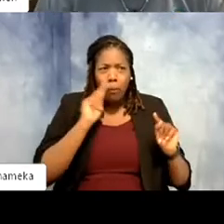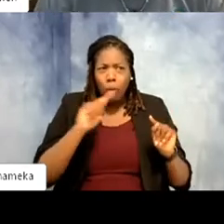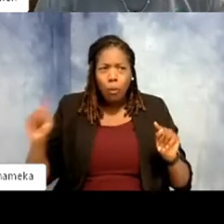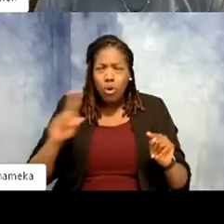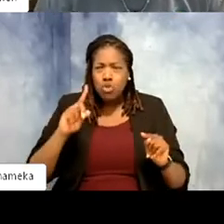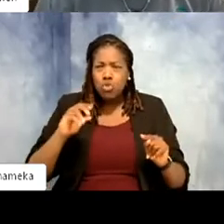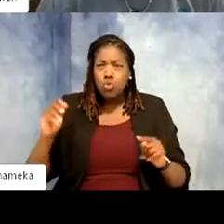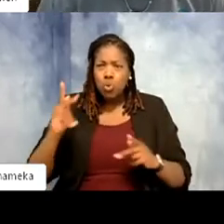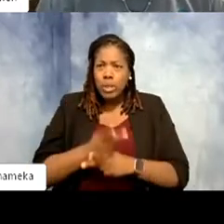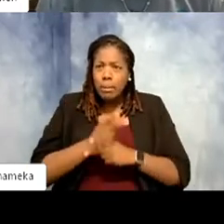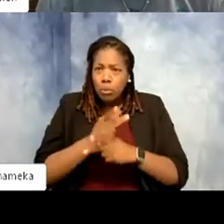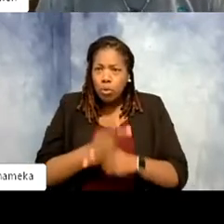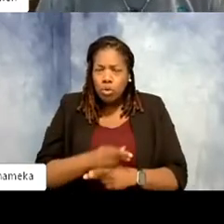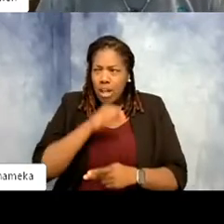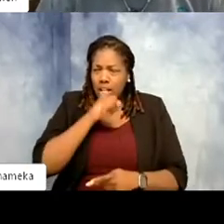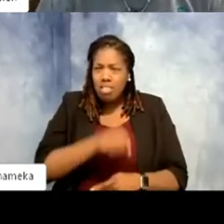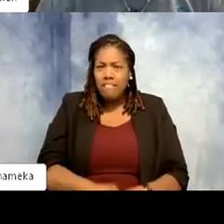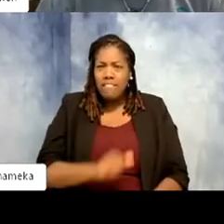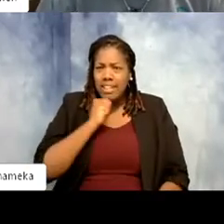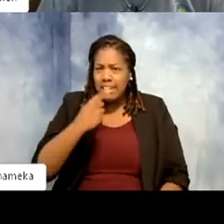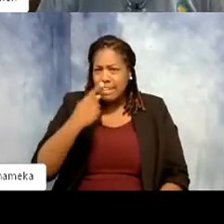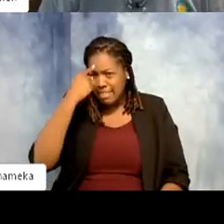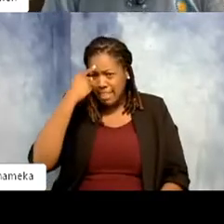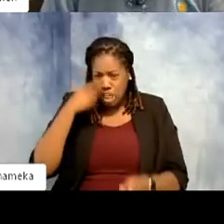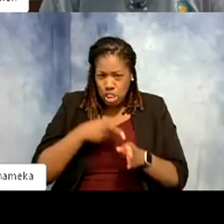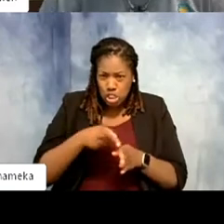it's just something that I love to do. Didn't even think it could be a job that they pay you for.